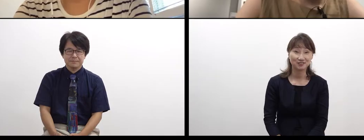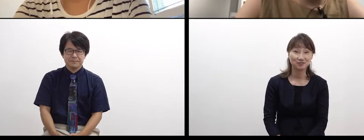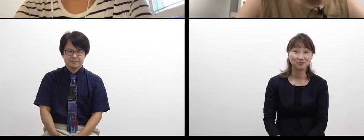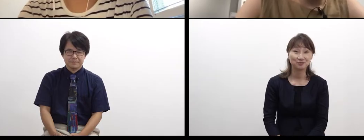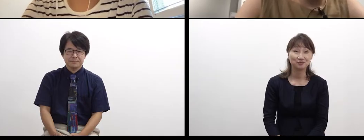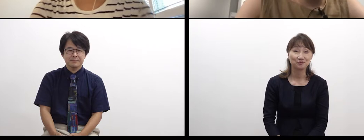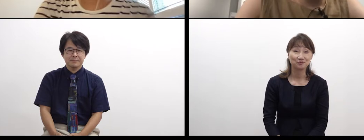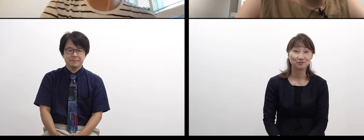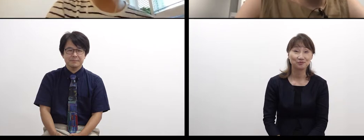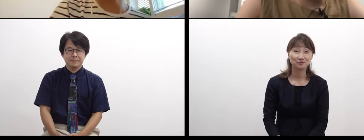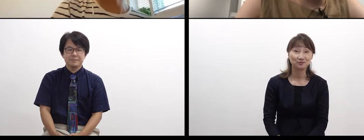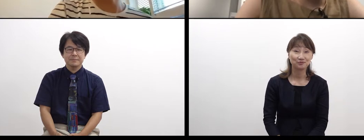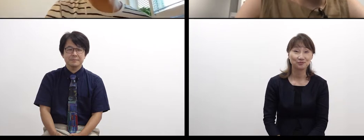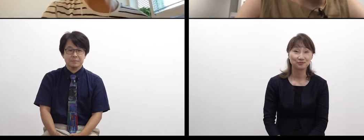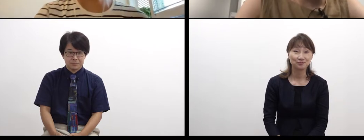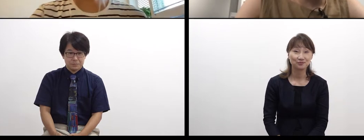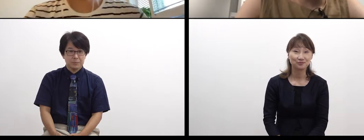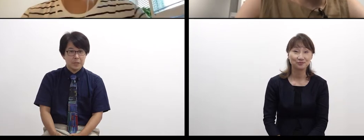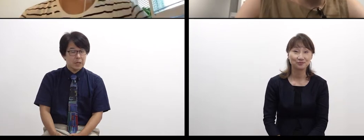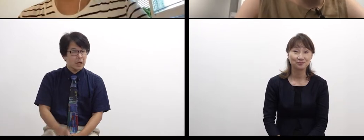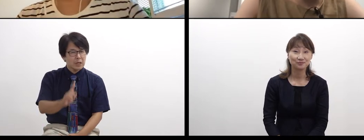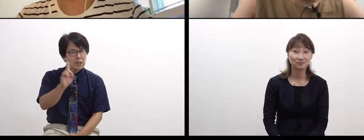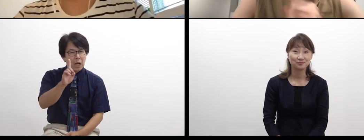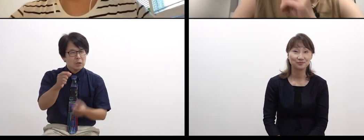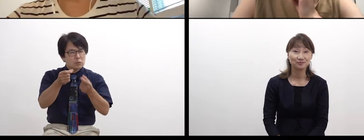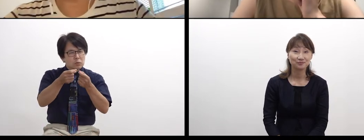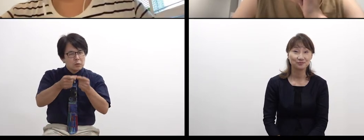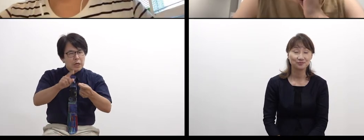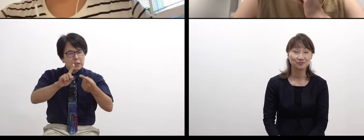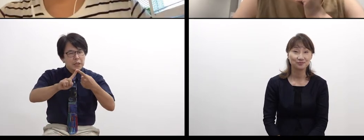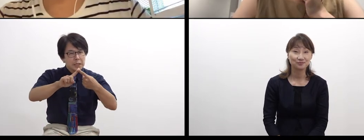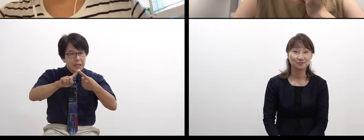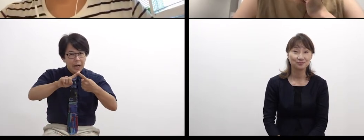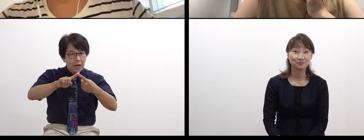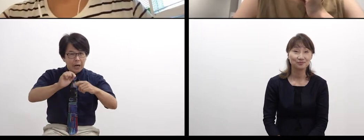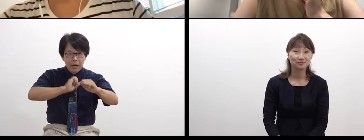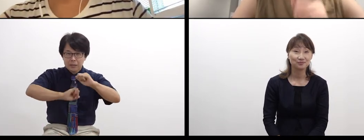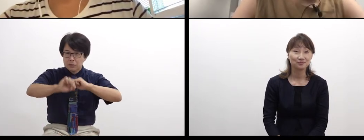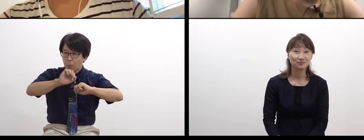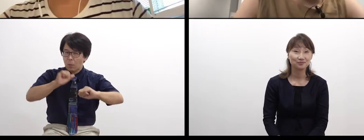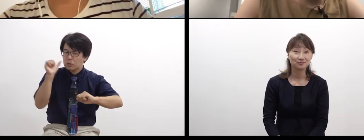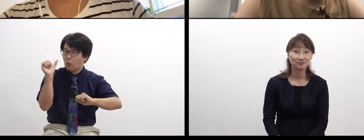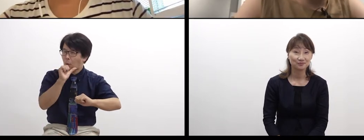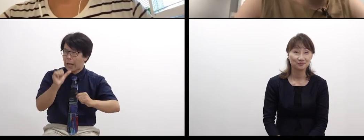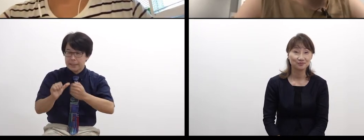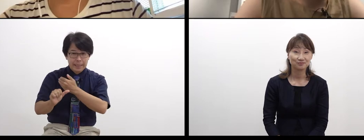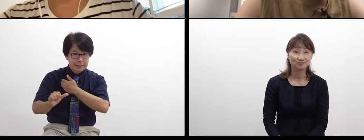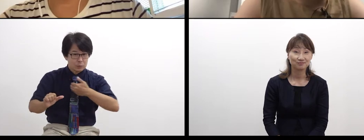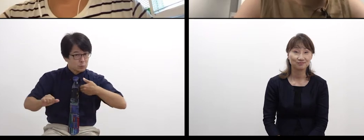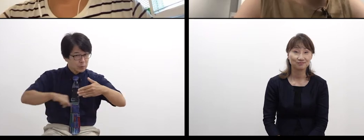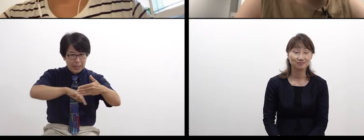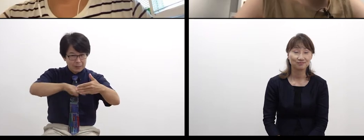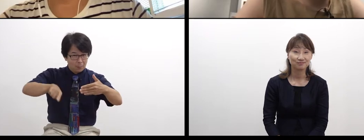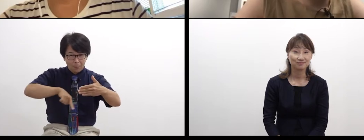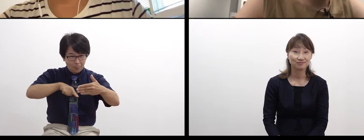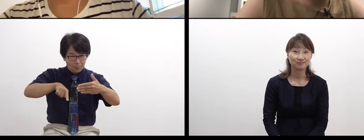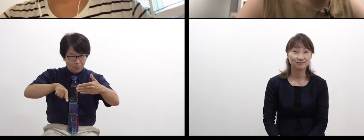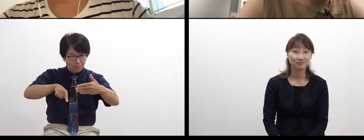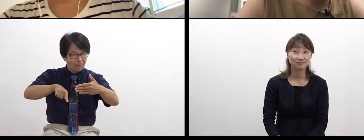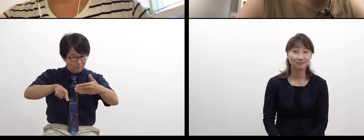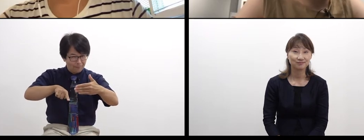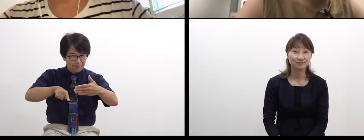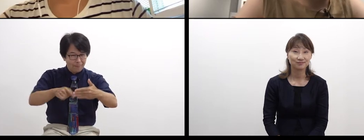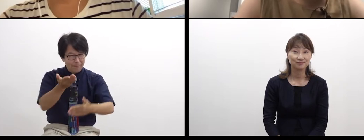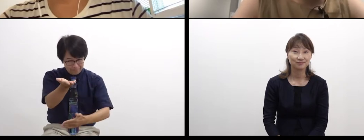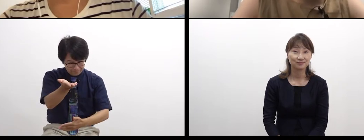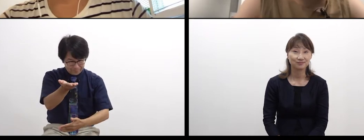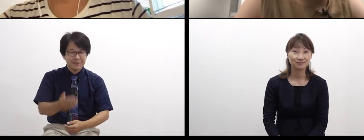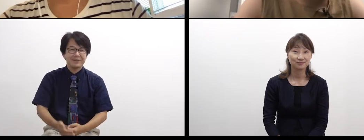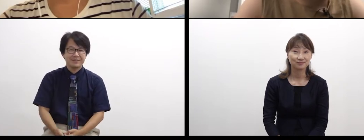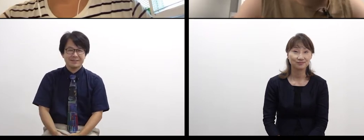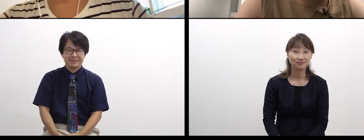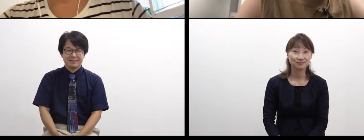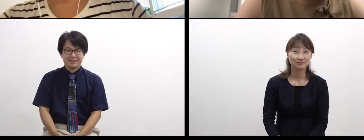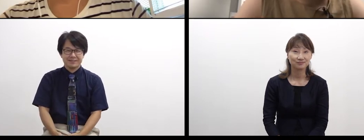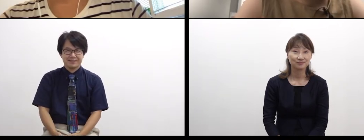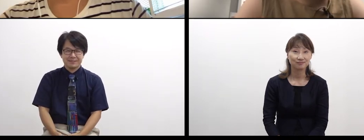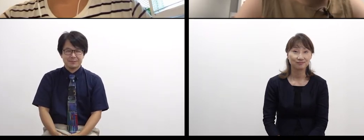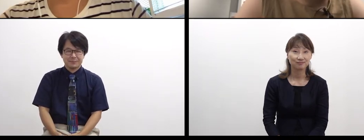I heard you prepared some introductory material about your activities.